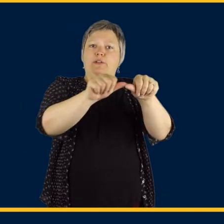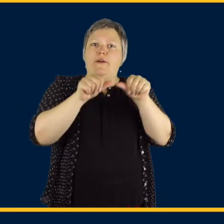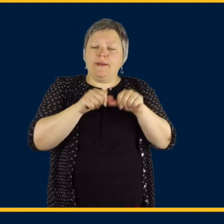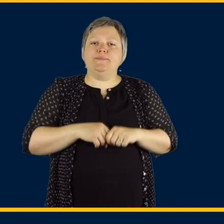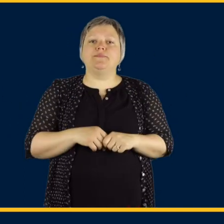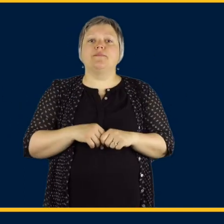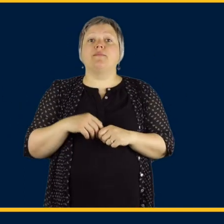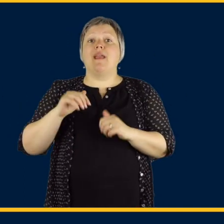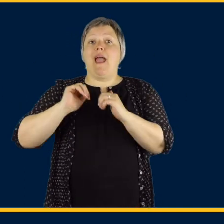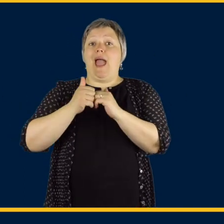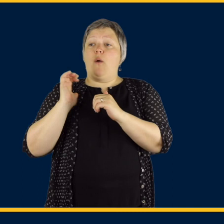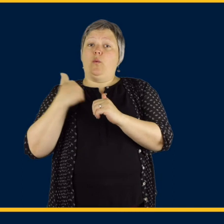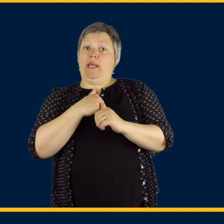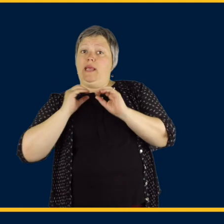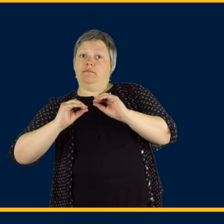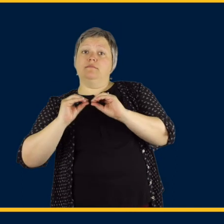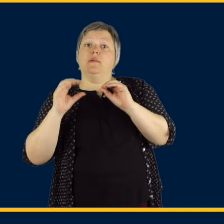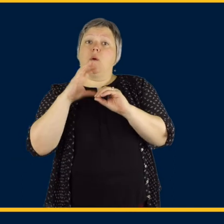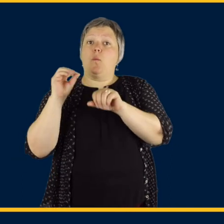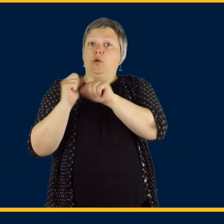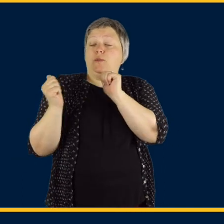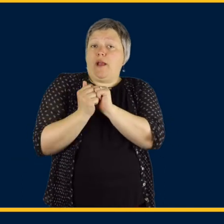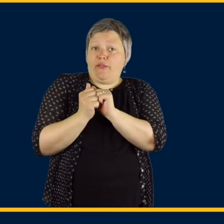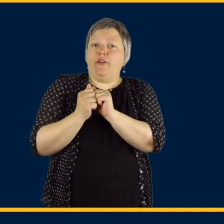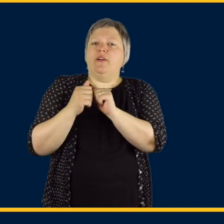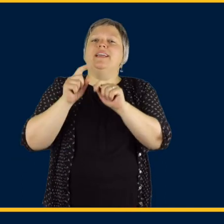Length of time and frequency varies on the individual student.